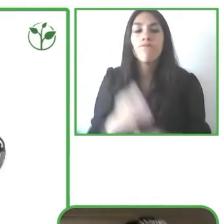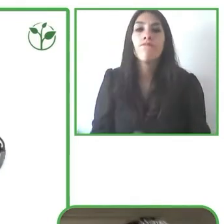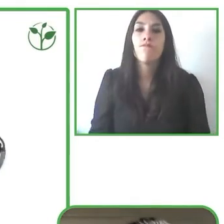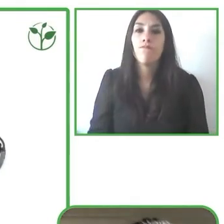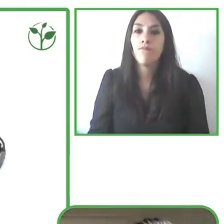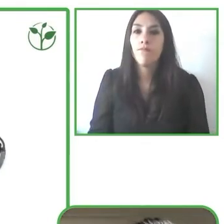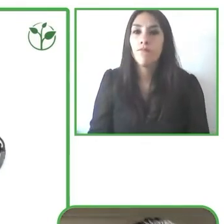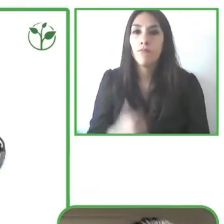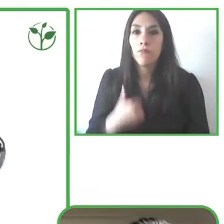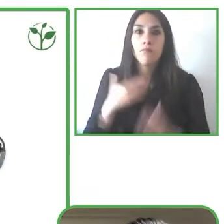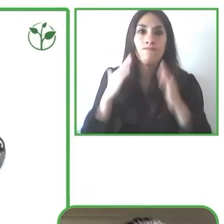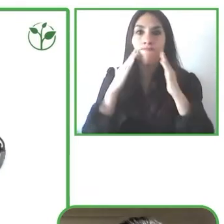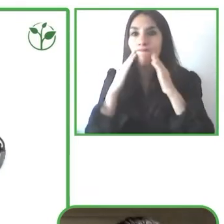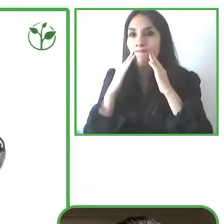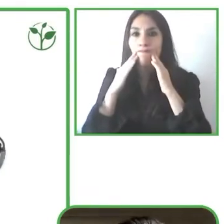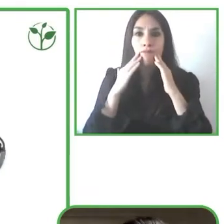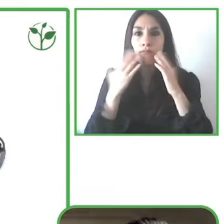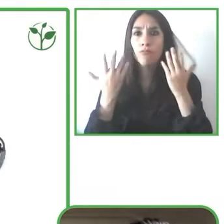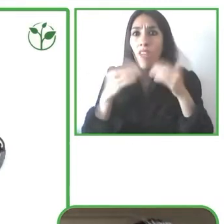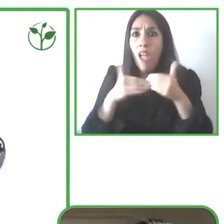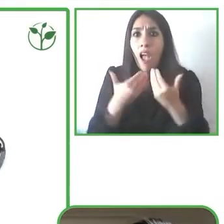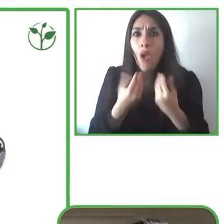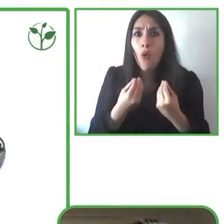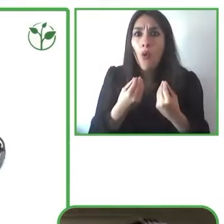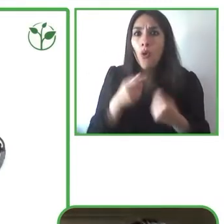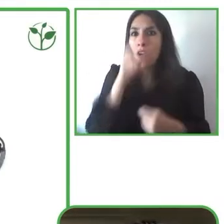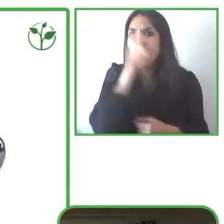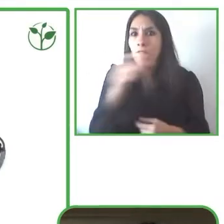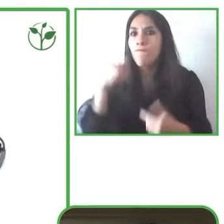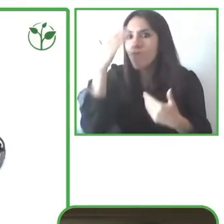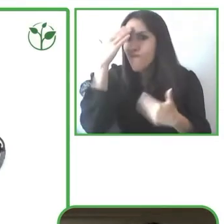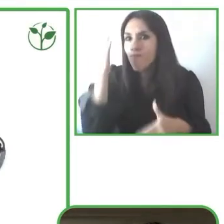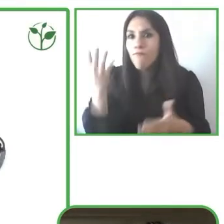against the buttons and here in the picture you see that there are a lot of devices in front of